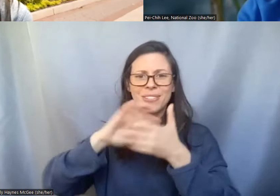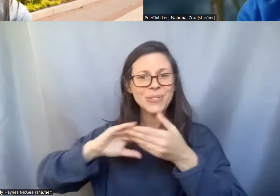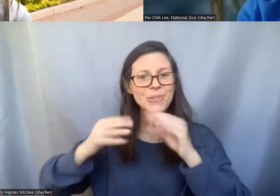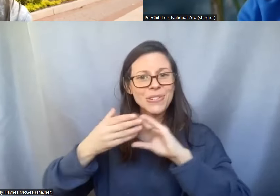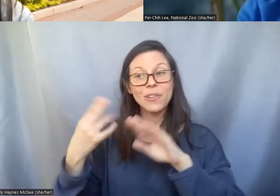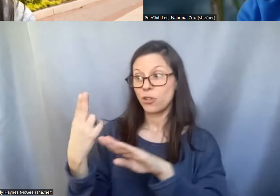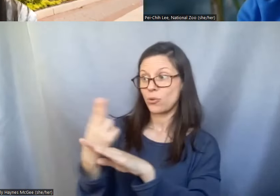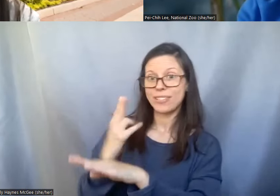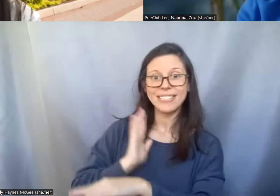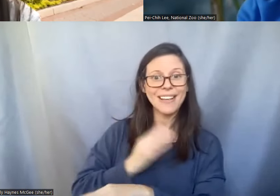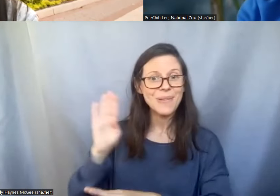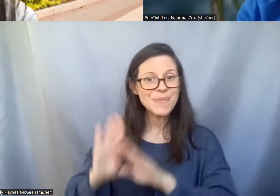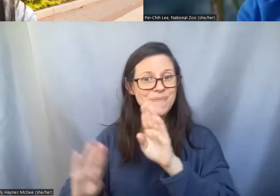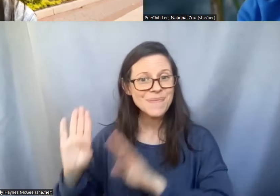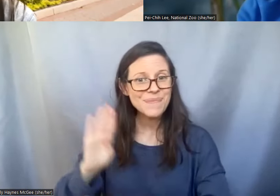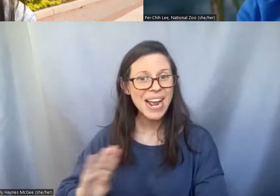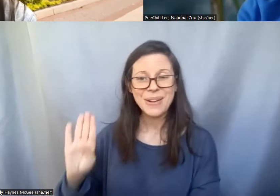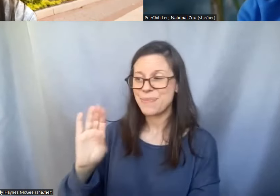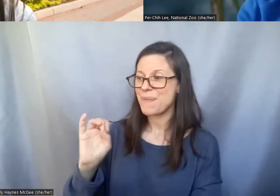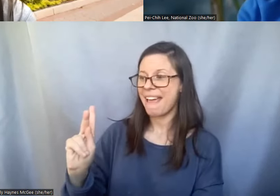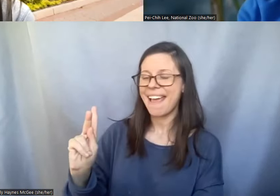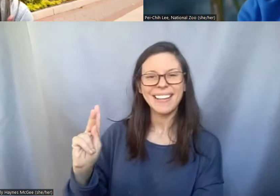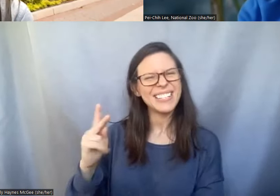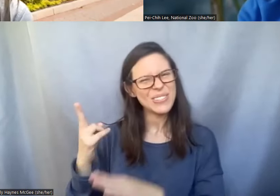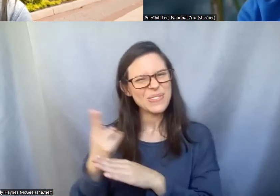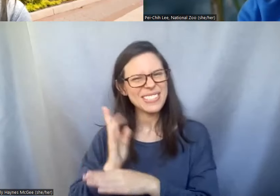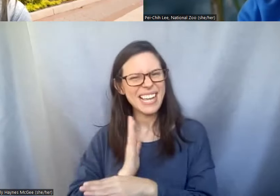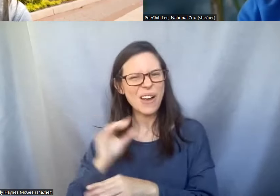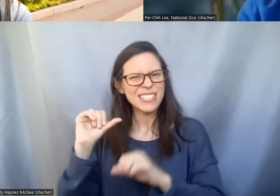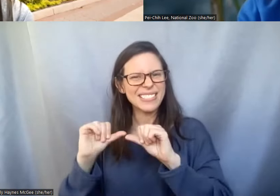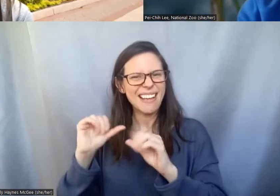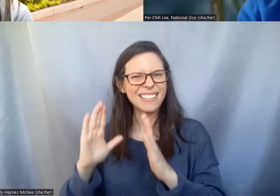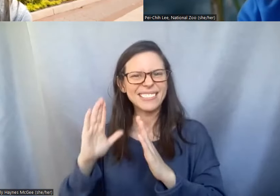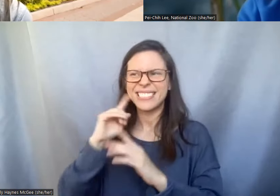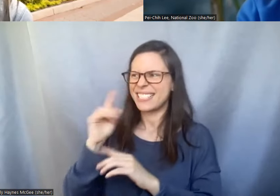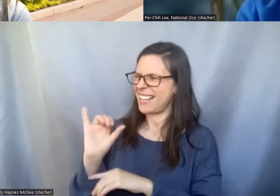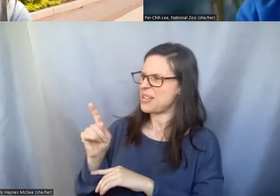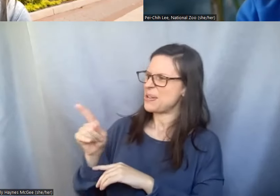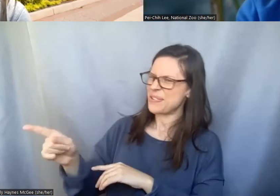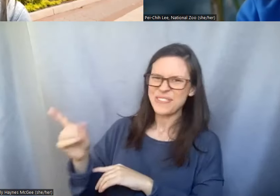you Dr. Pei-Chih Lee to really bring back these animals from the brink of extinction.